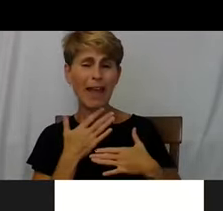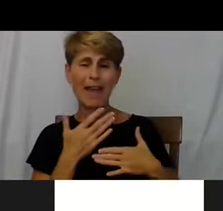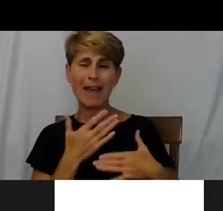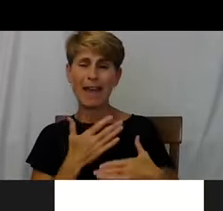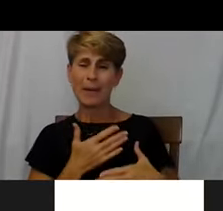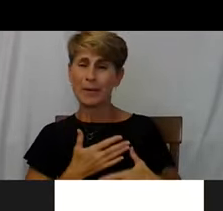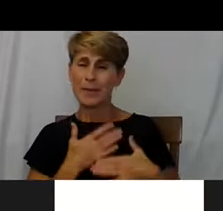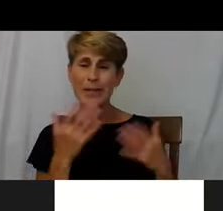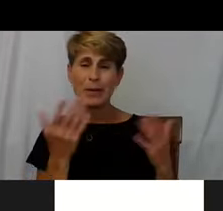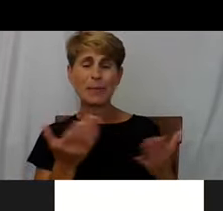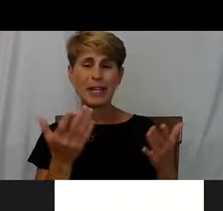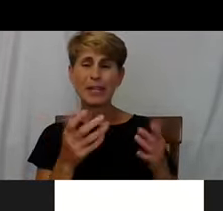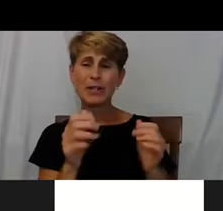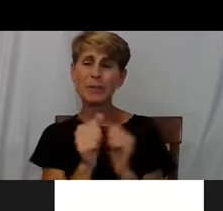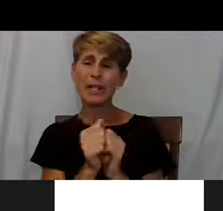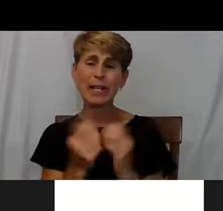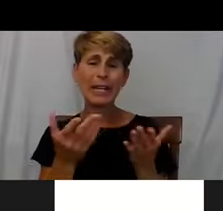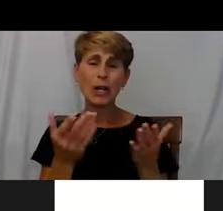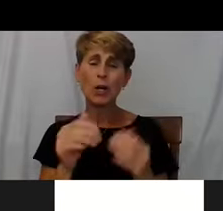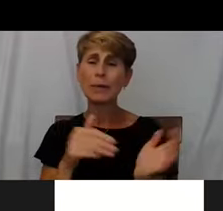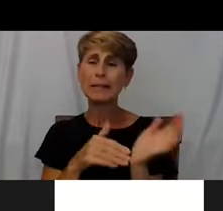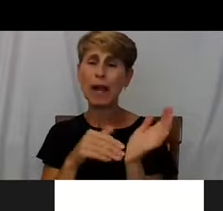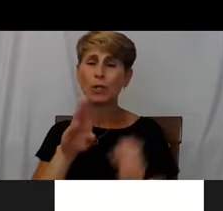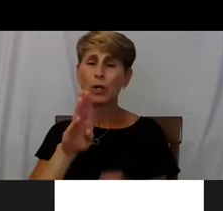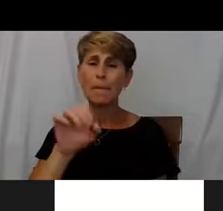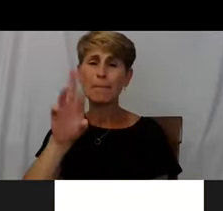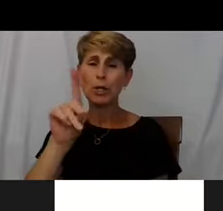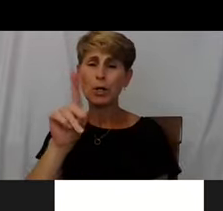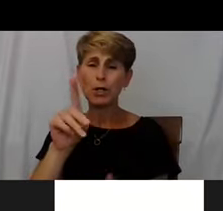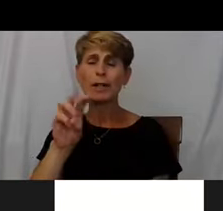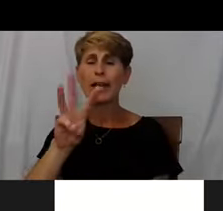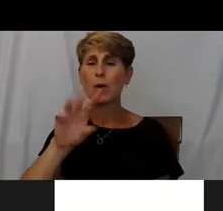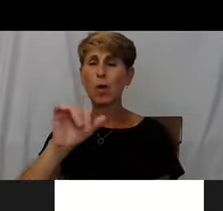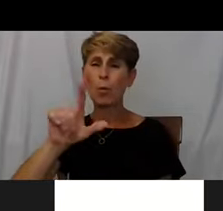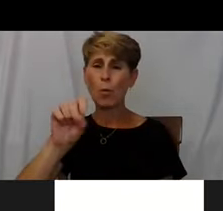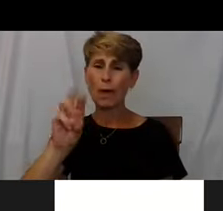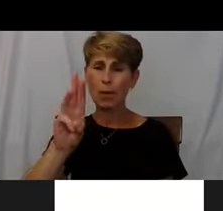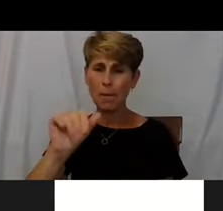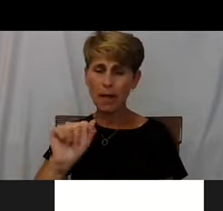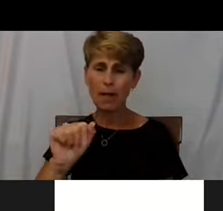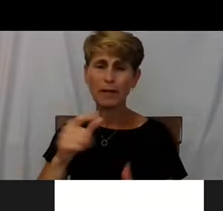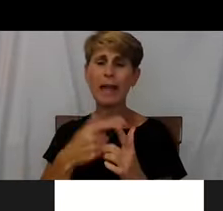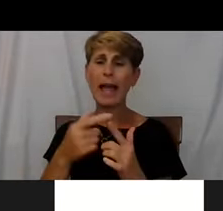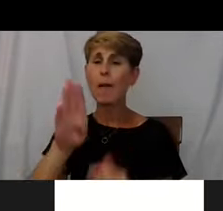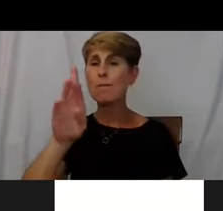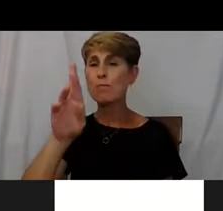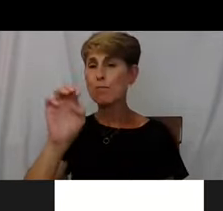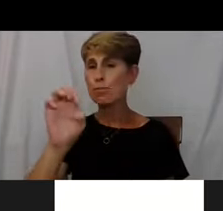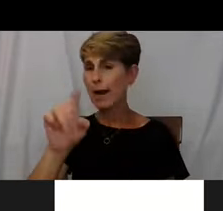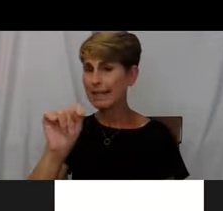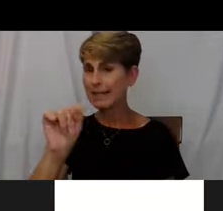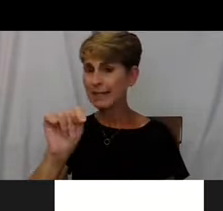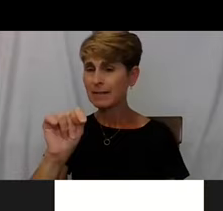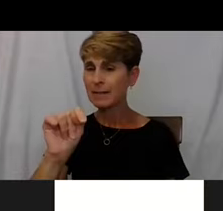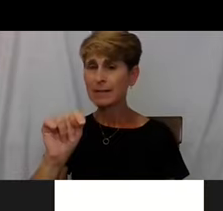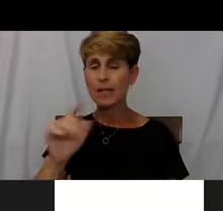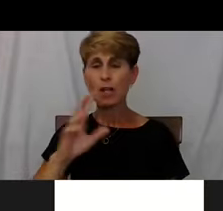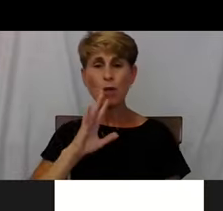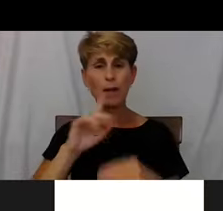with Dr. Bird and Wilma and Brett Feldman talking about street medicine.